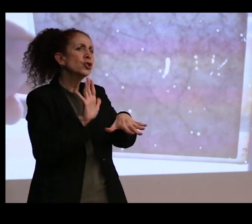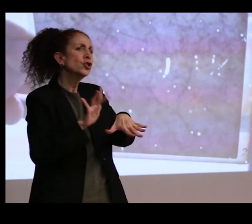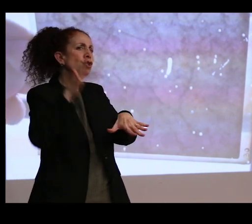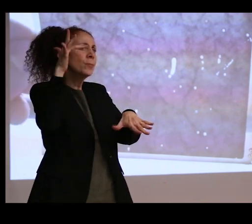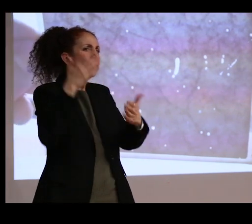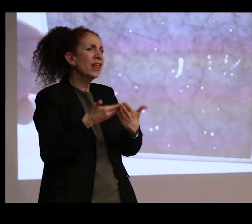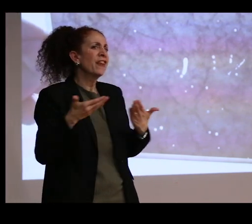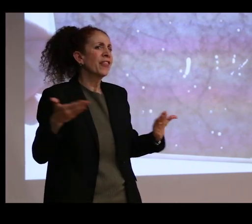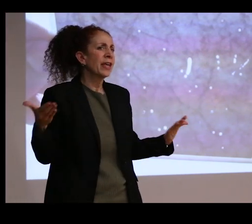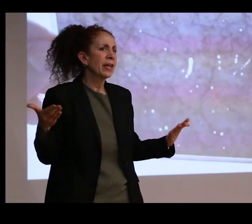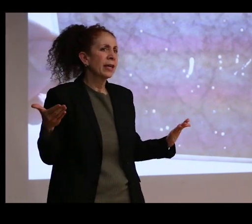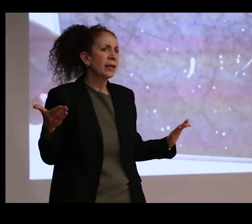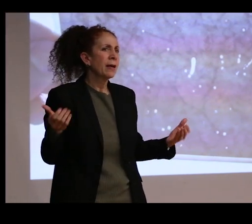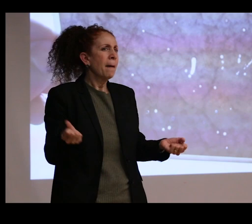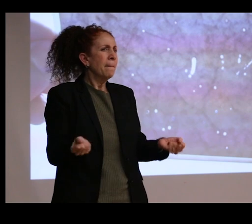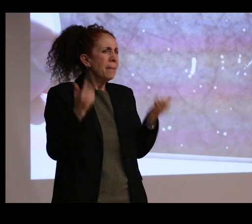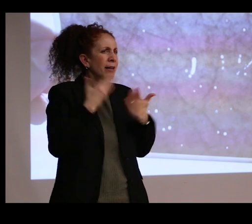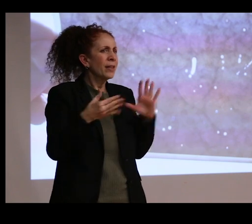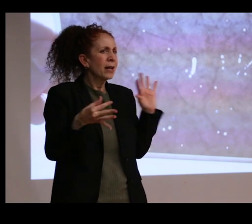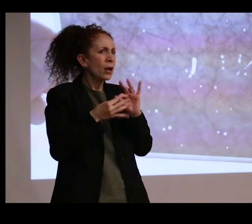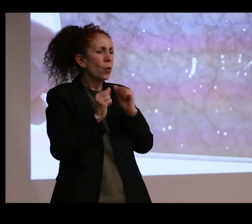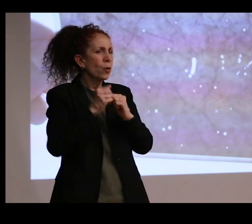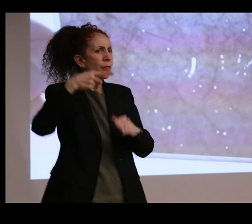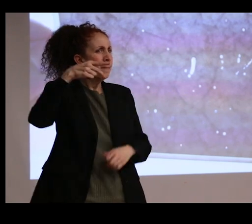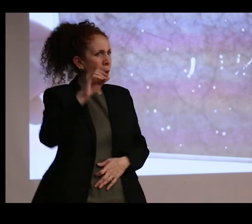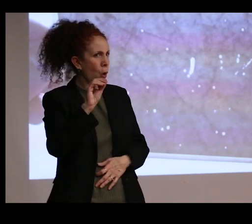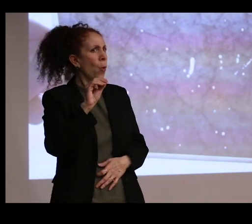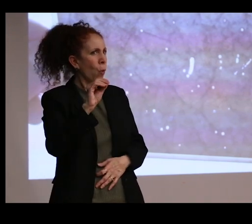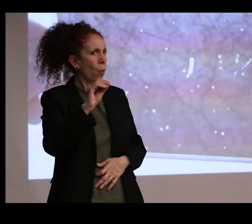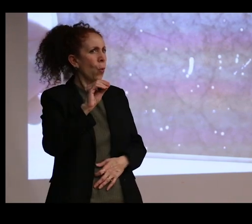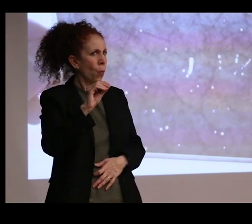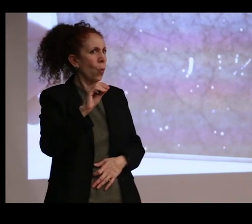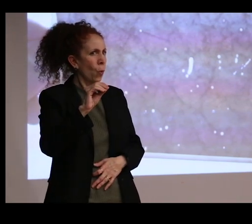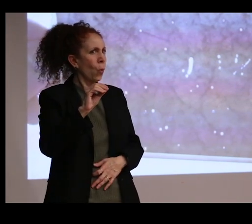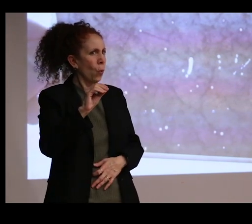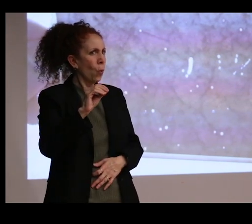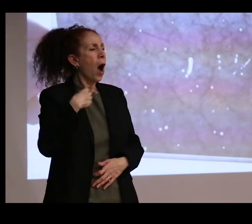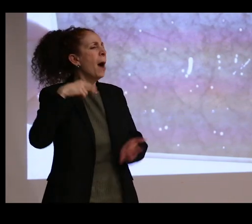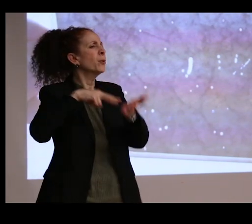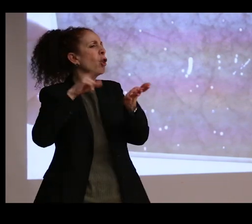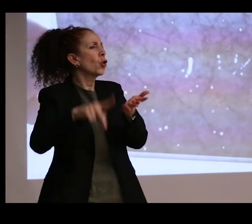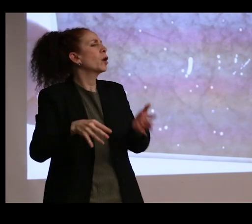And there's so many things that connected with Poe that are-- I'm going to have to look this up. But I thought you might know. No.